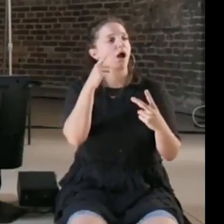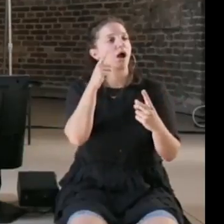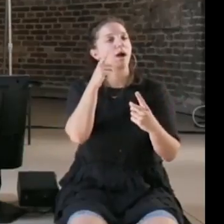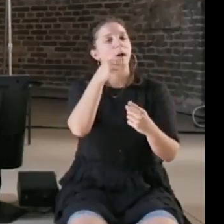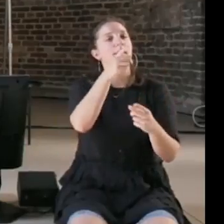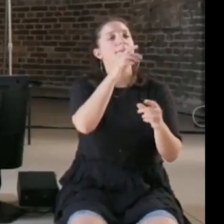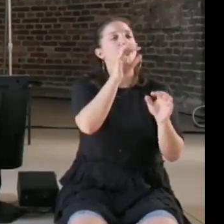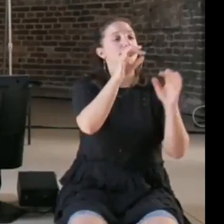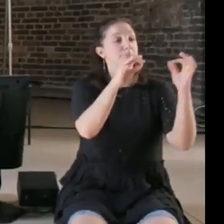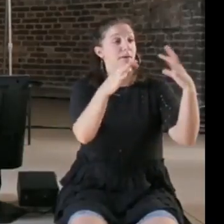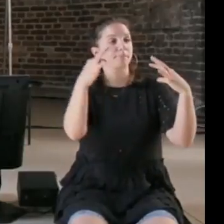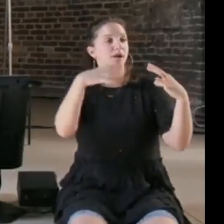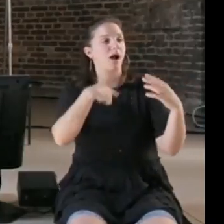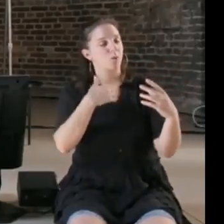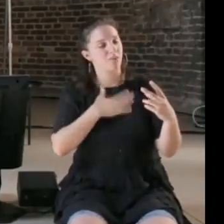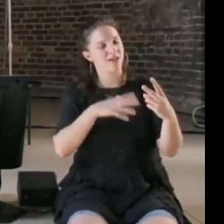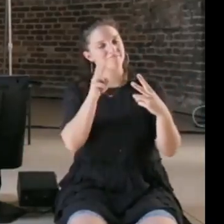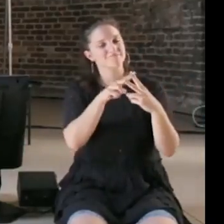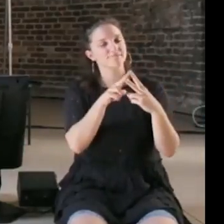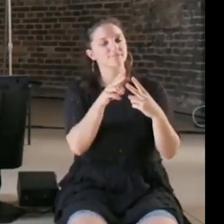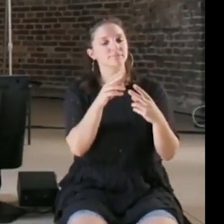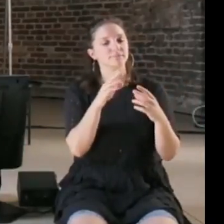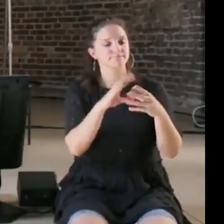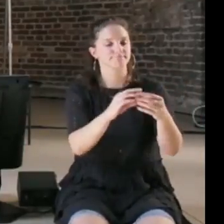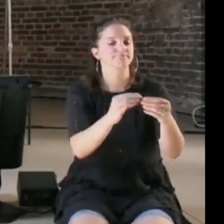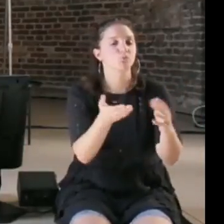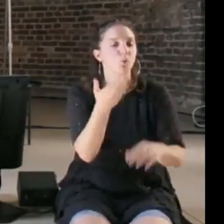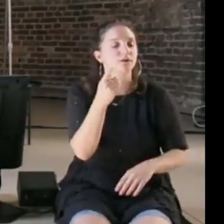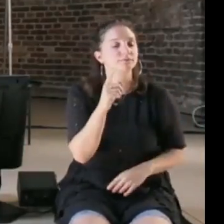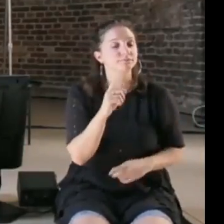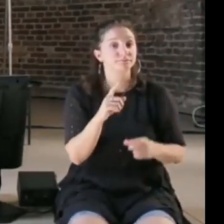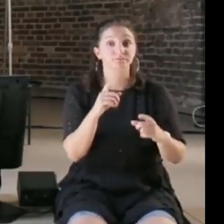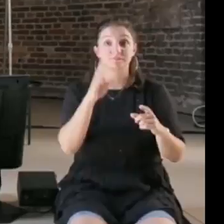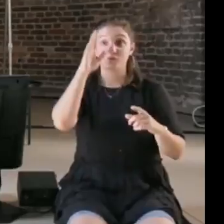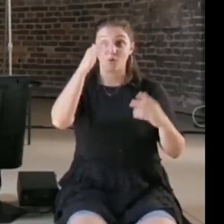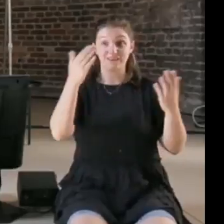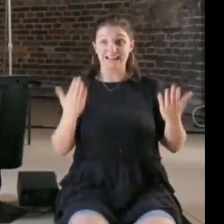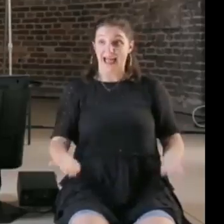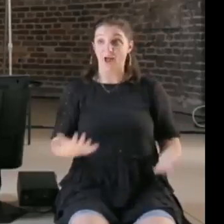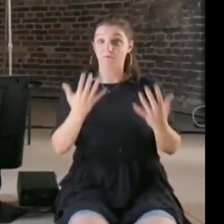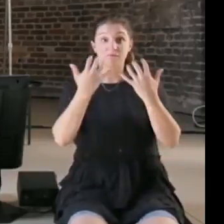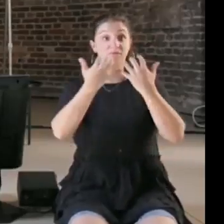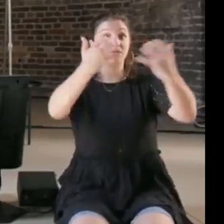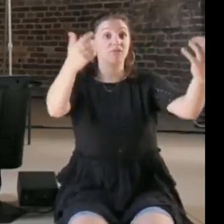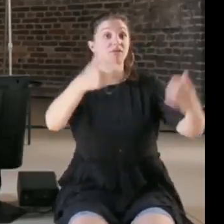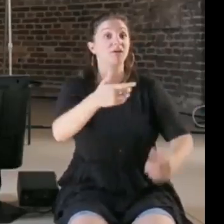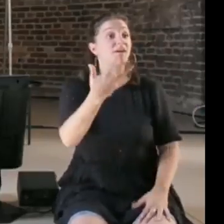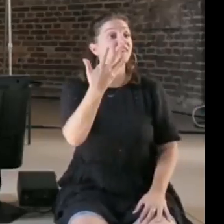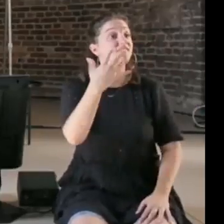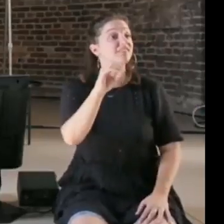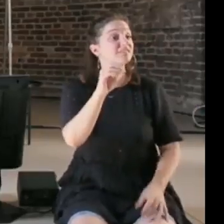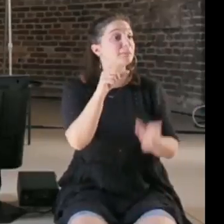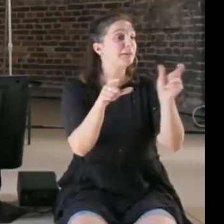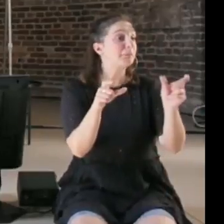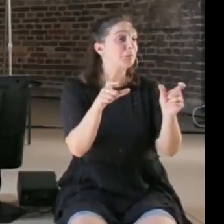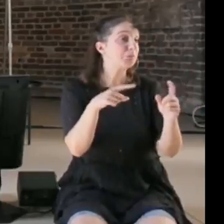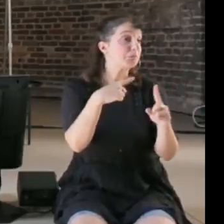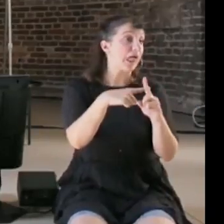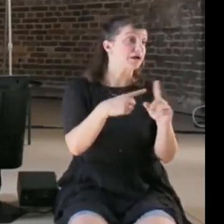we had 50 or so people in this church for a week who were working on technology projects,